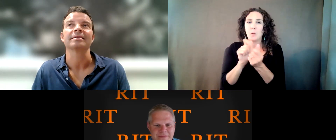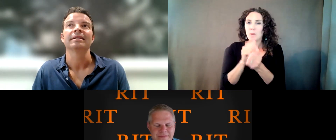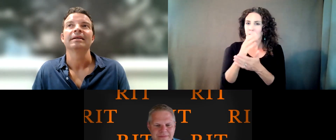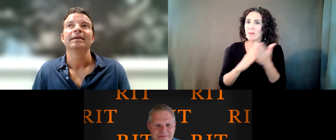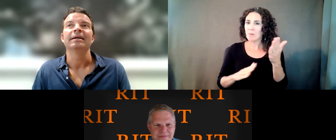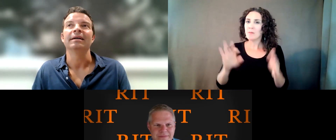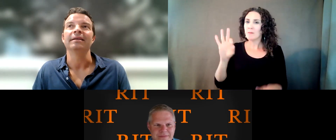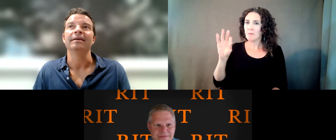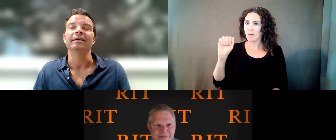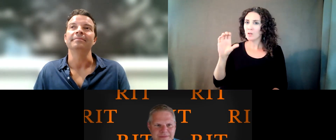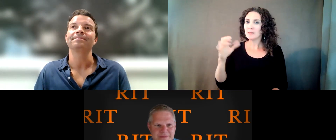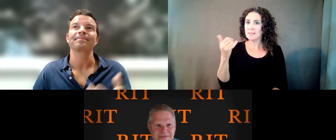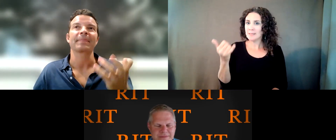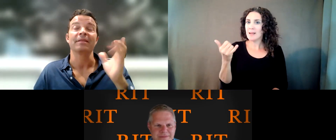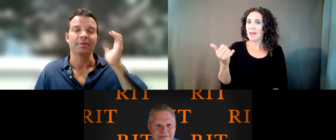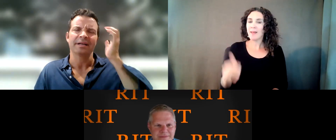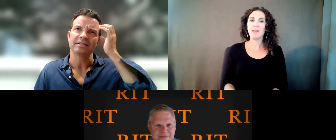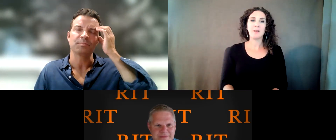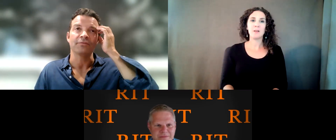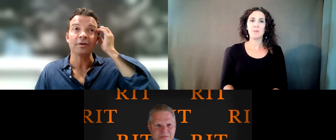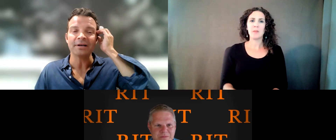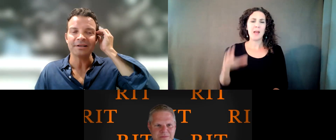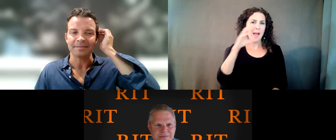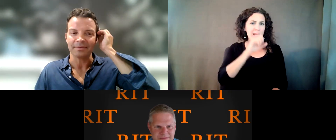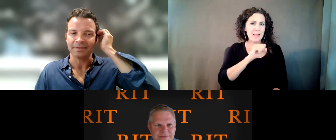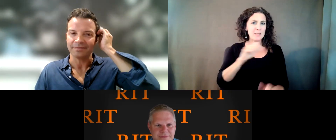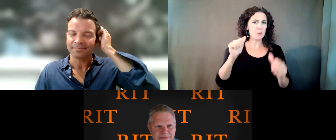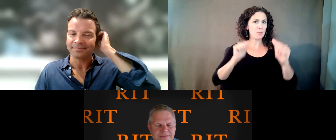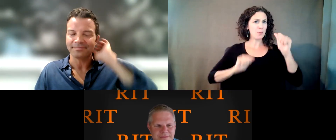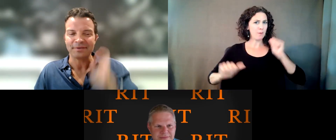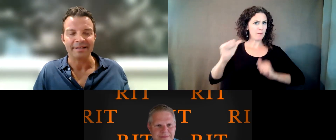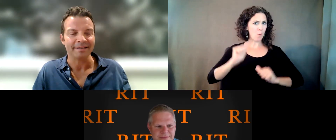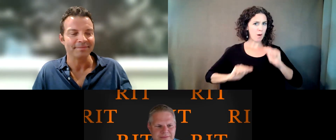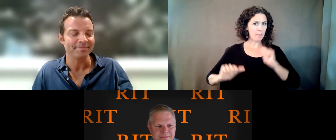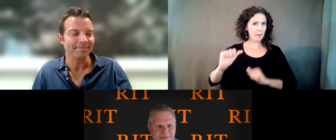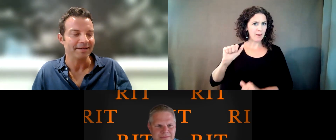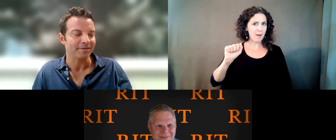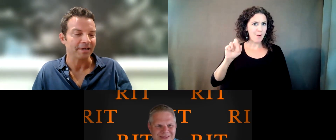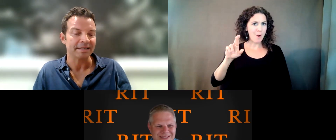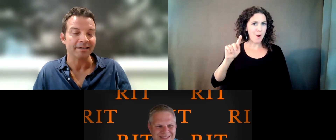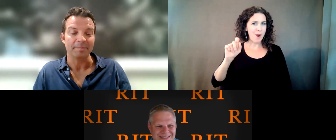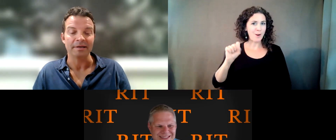on -- I guess it's Performing Arts. I'm probably not going to give it the right title. But